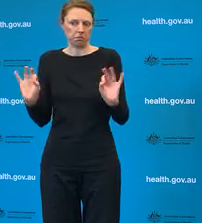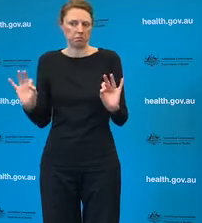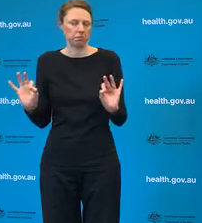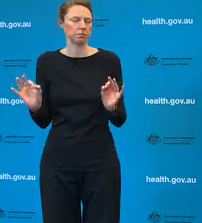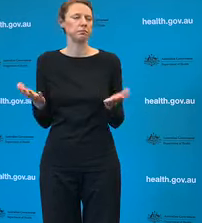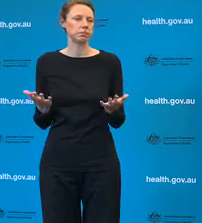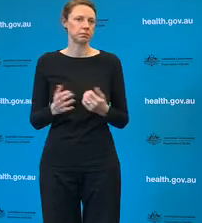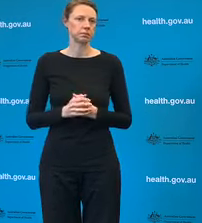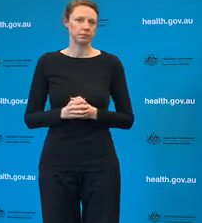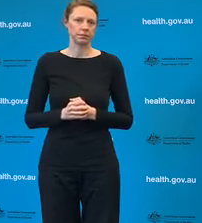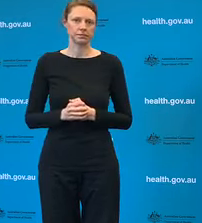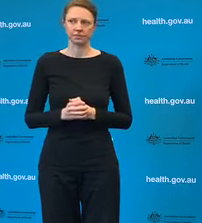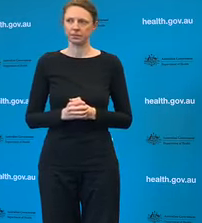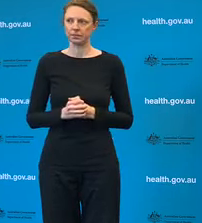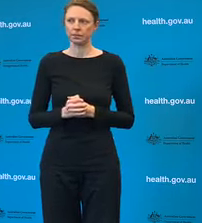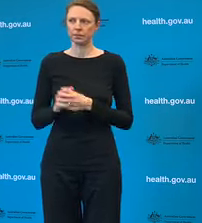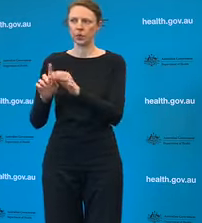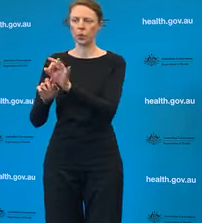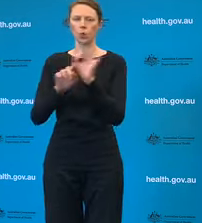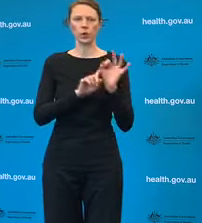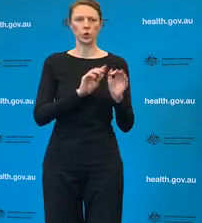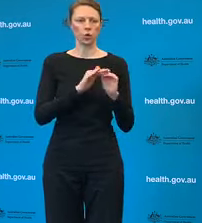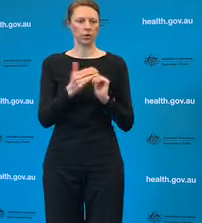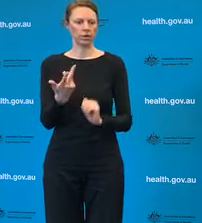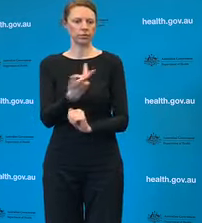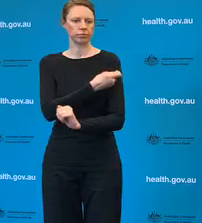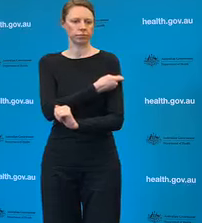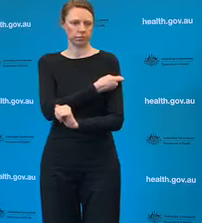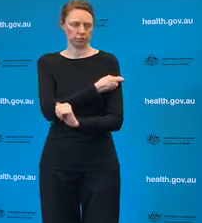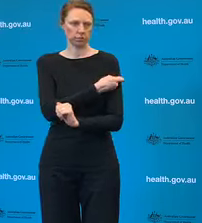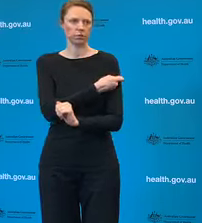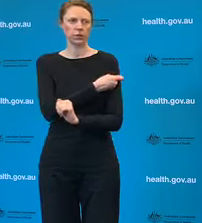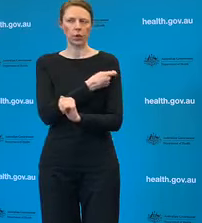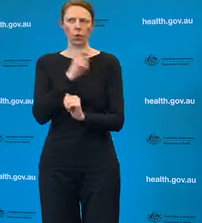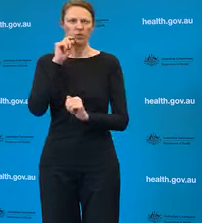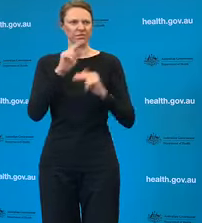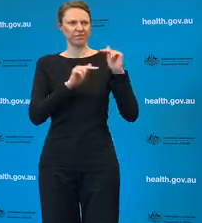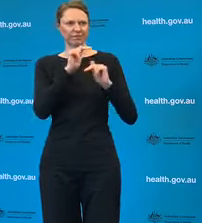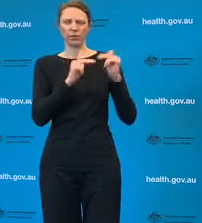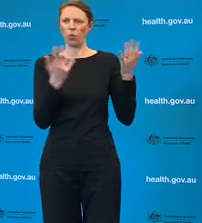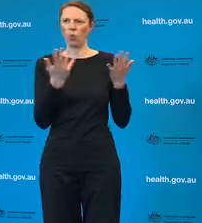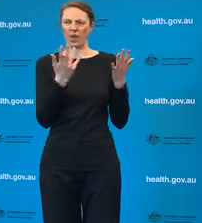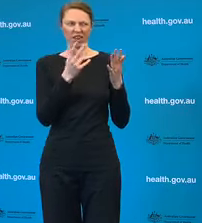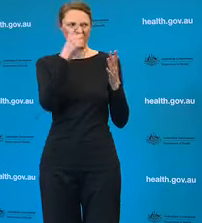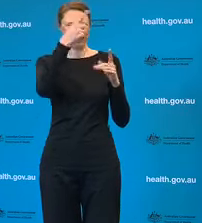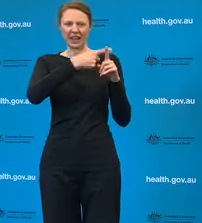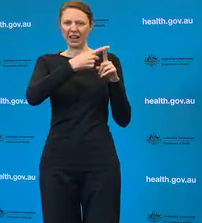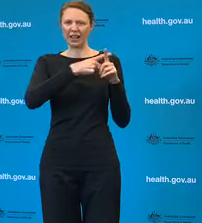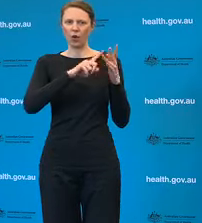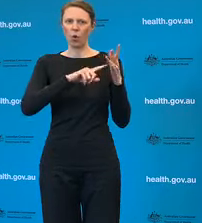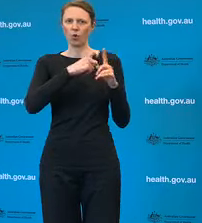Reporter: Just on the potential COVID vaccine being developed by Oxford University, Catholic Archbishop Anthony Fisher has come out